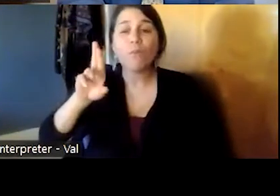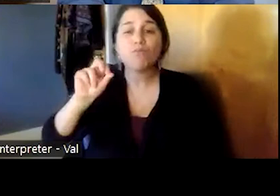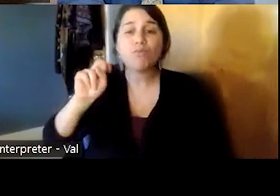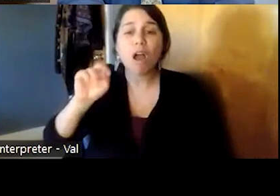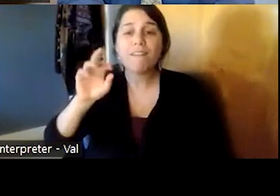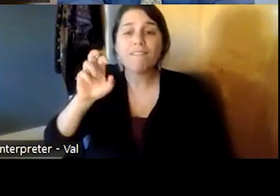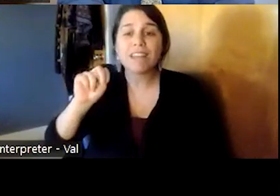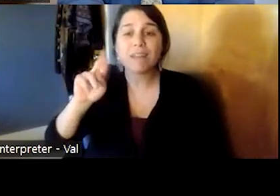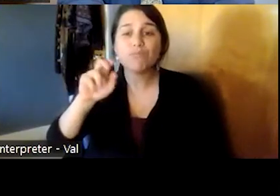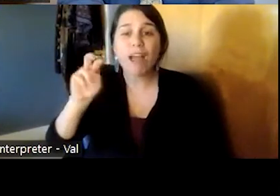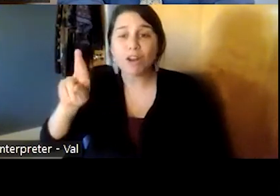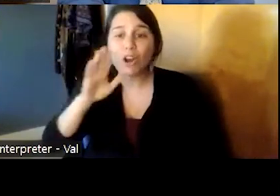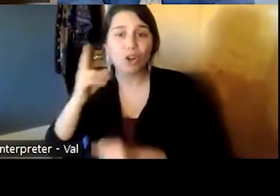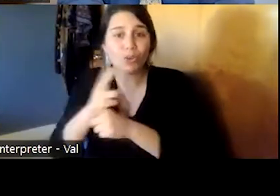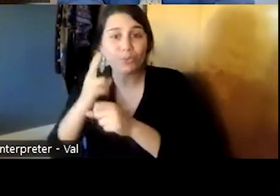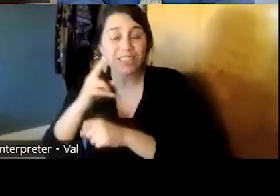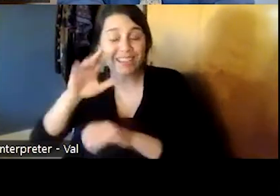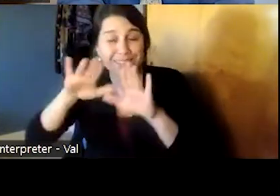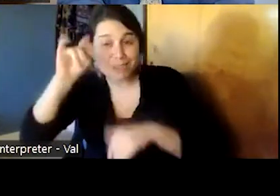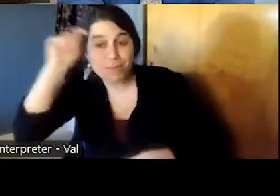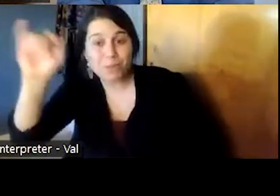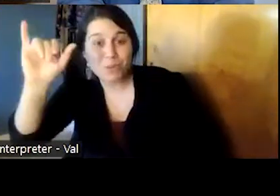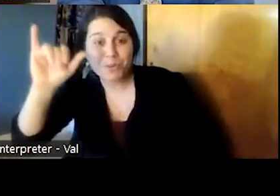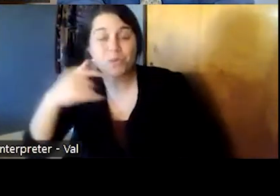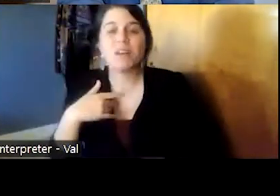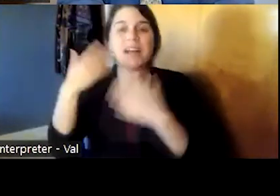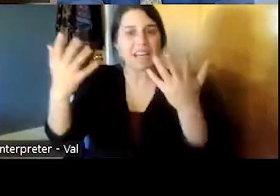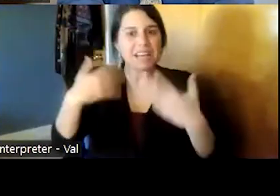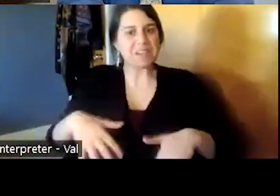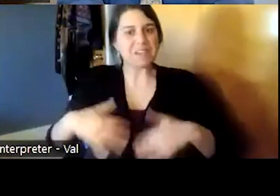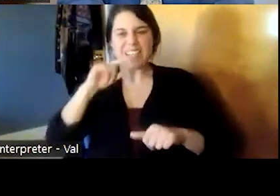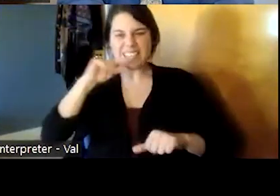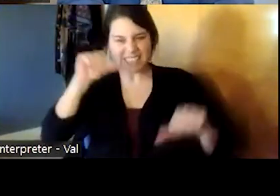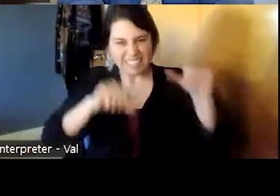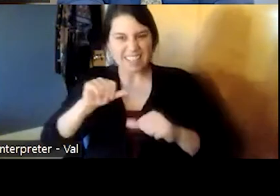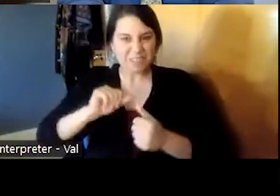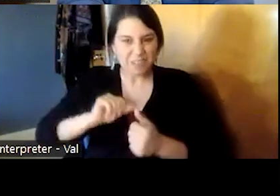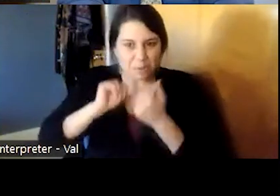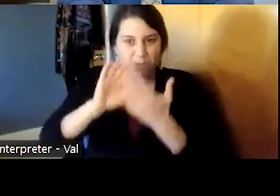in other ways so this was a you know scientific approach to look at the interconnectedness again